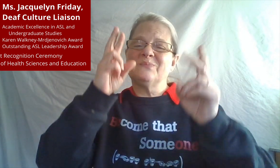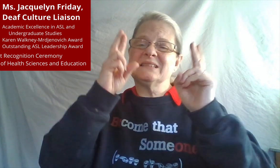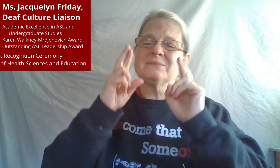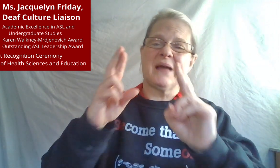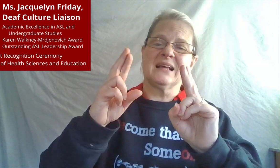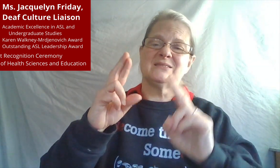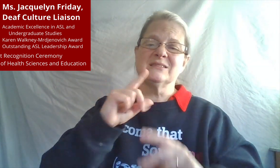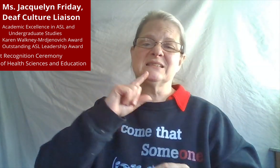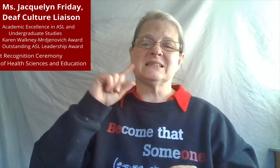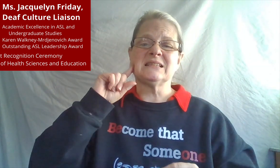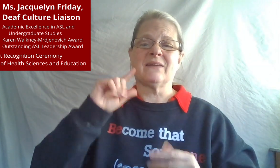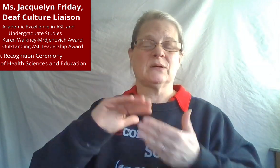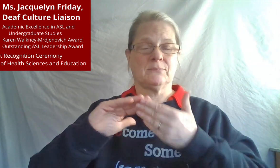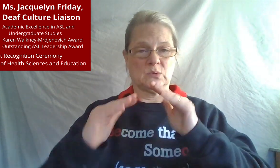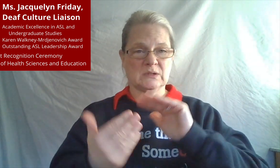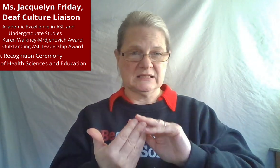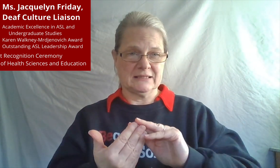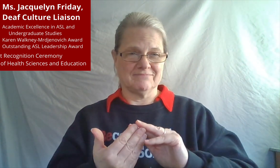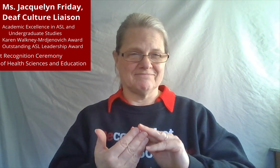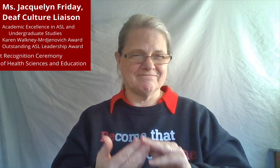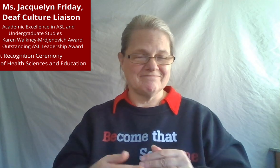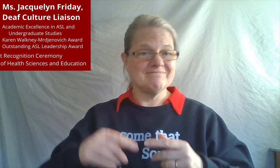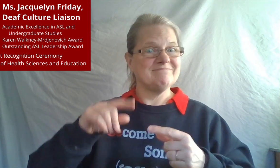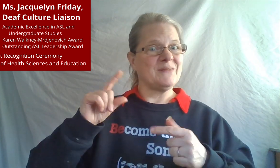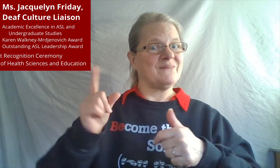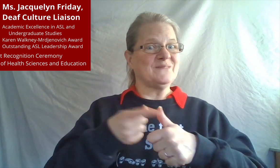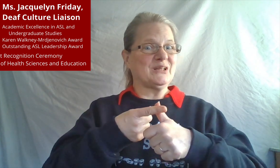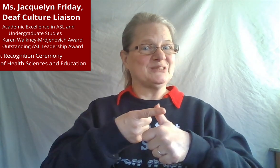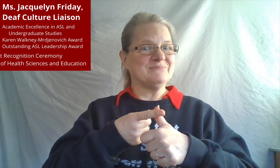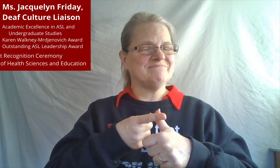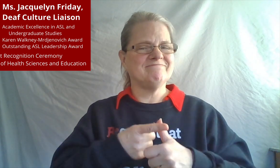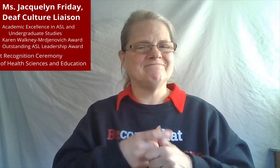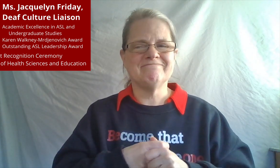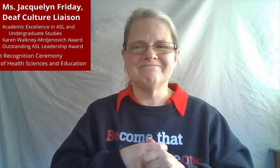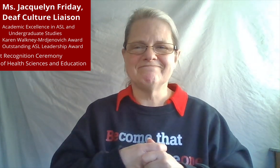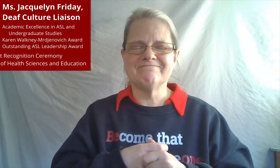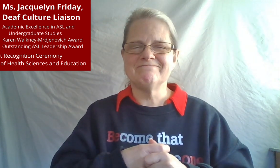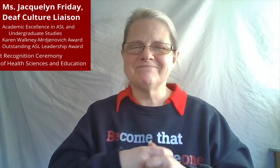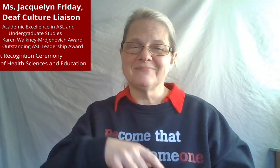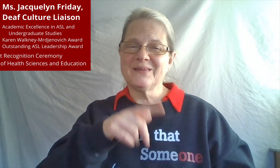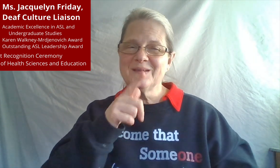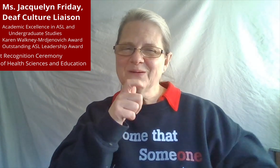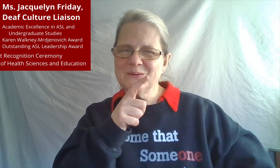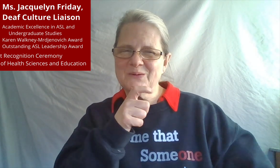This year's winner is Megan Oravetz!